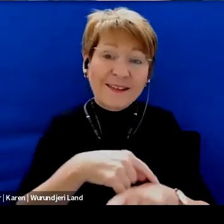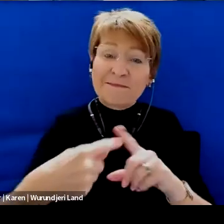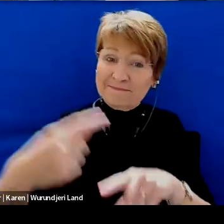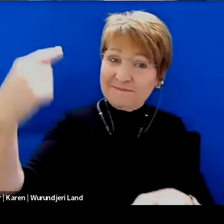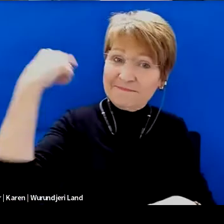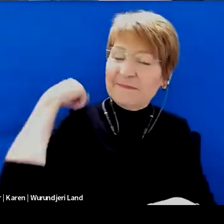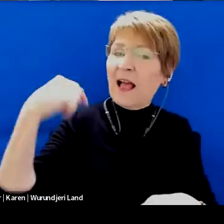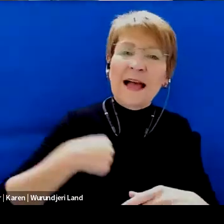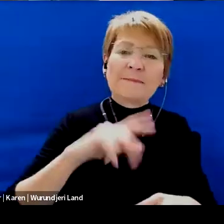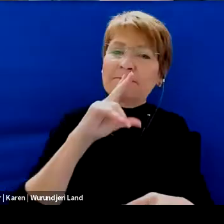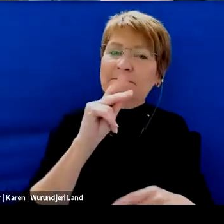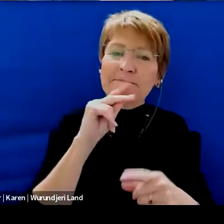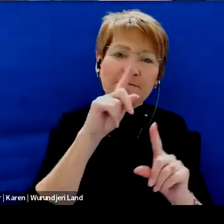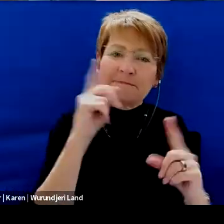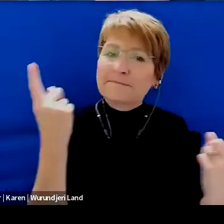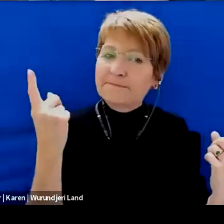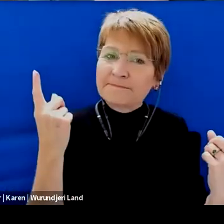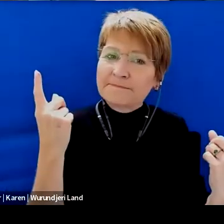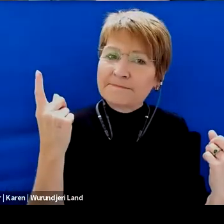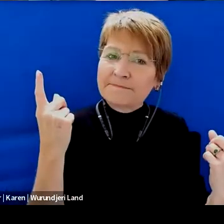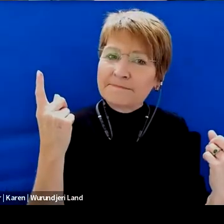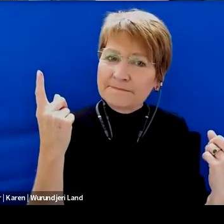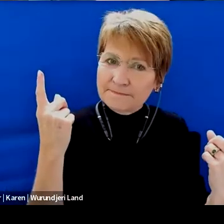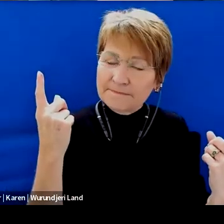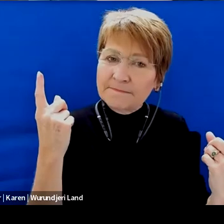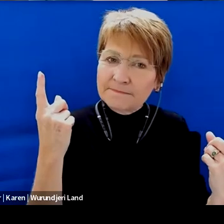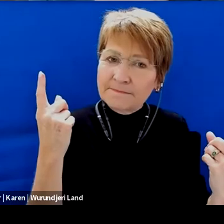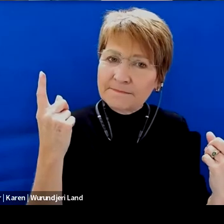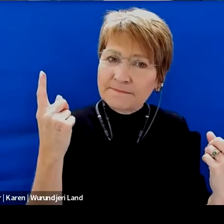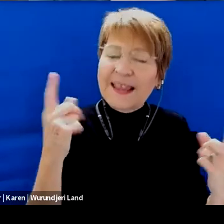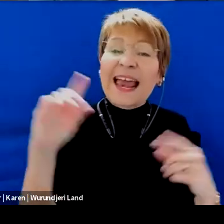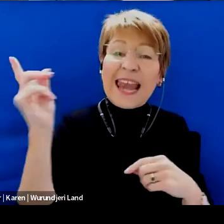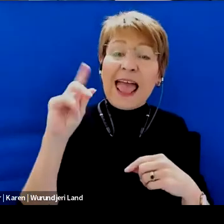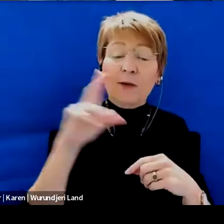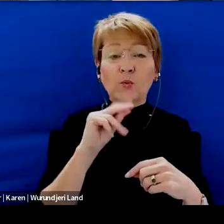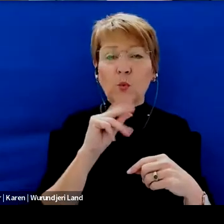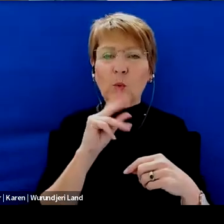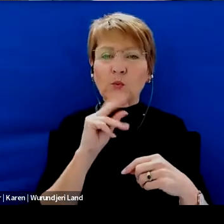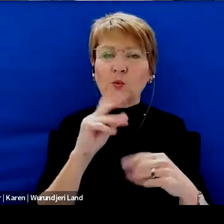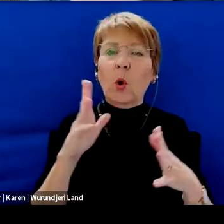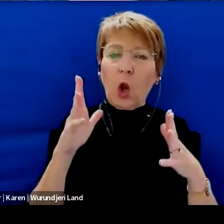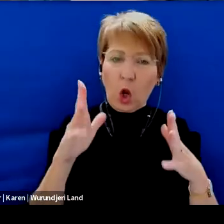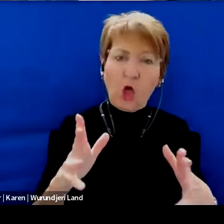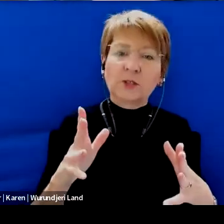I can talk. They can shut me out. That's fantastic. Thank you.